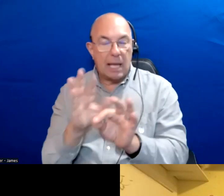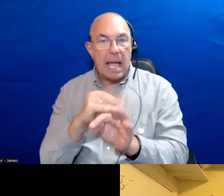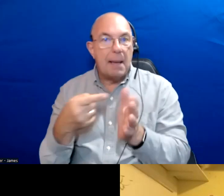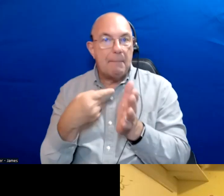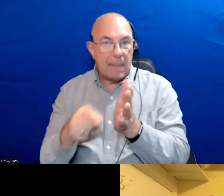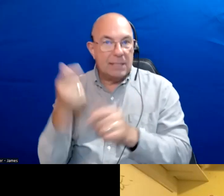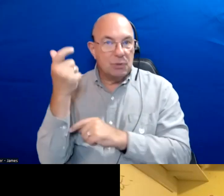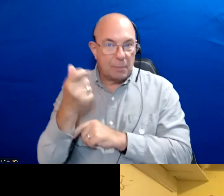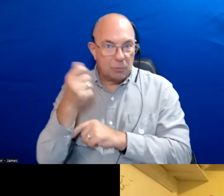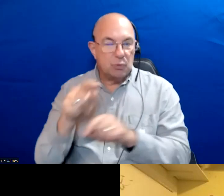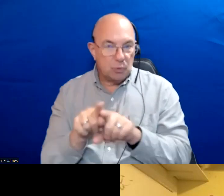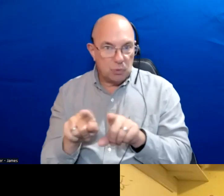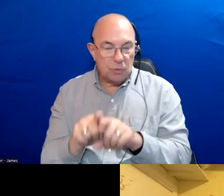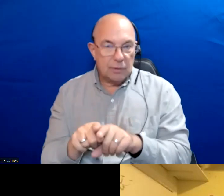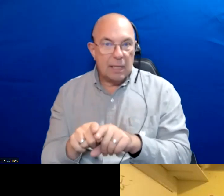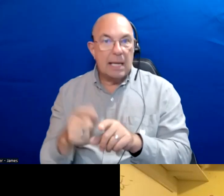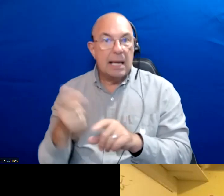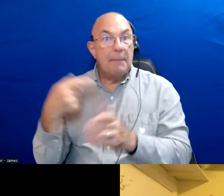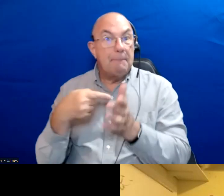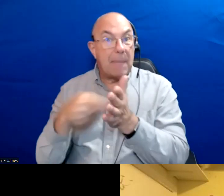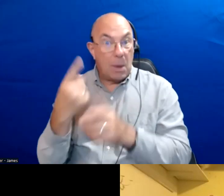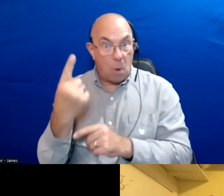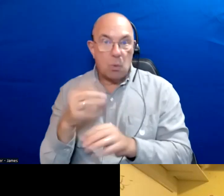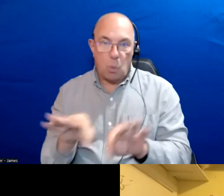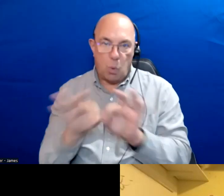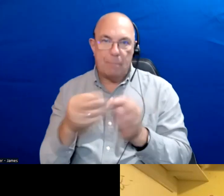The paid addition is well worth the money.